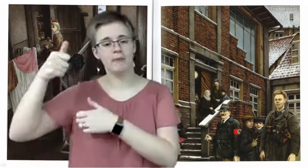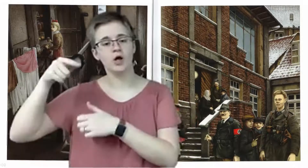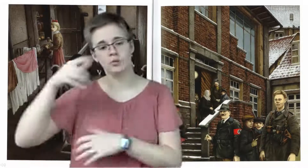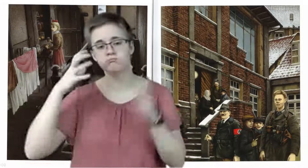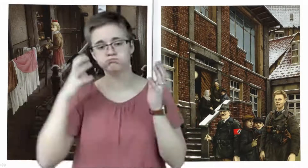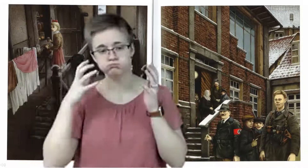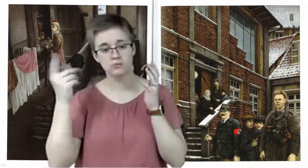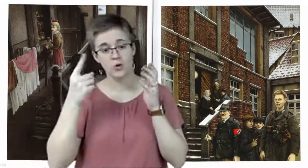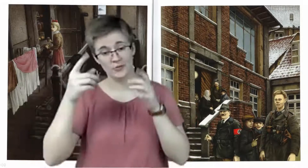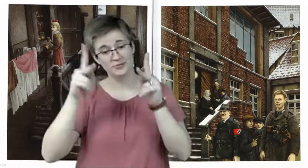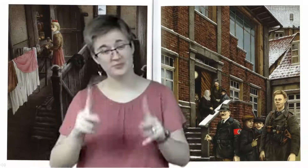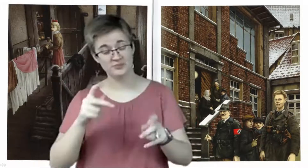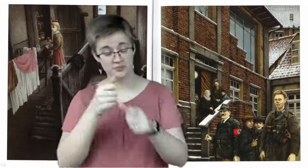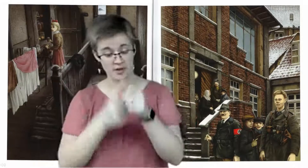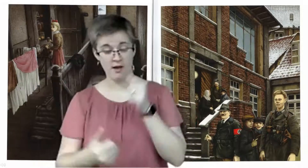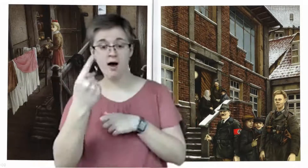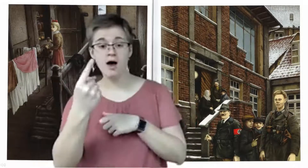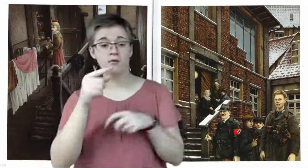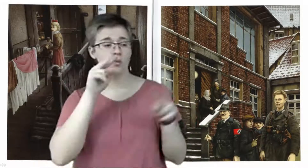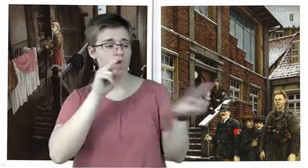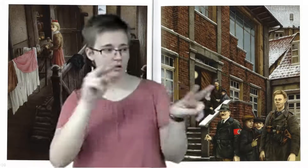Everyone watched everyone else.